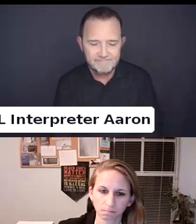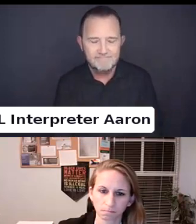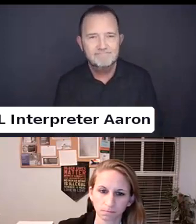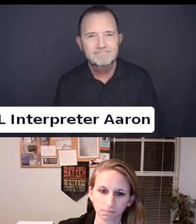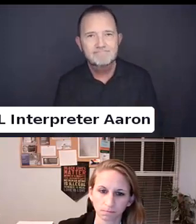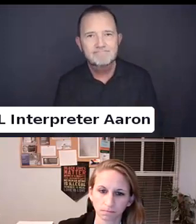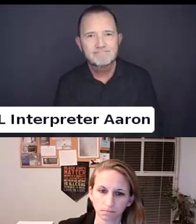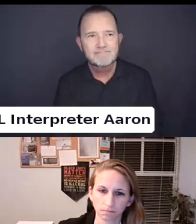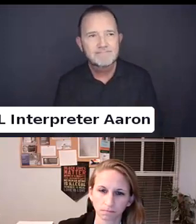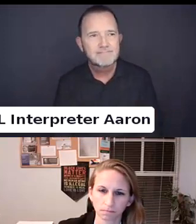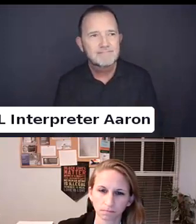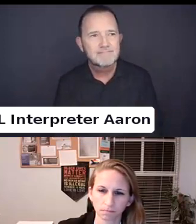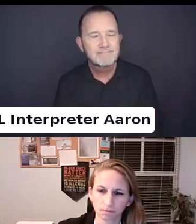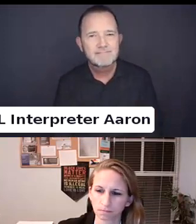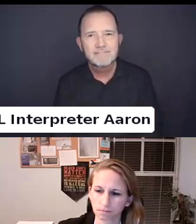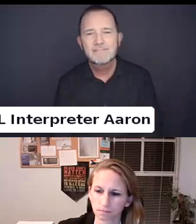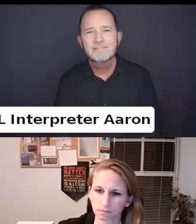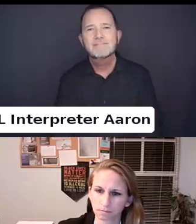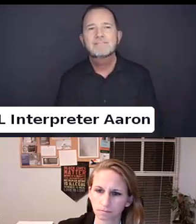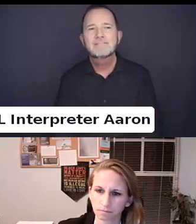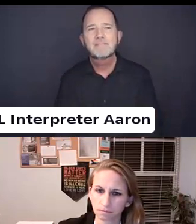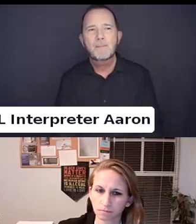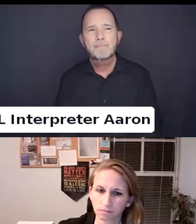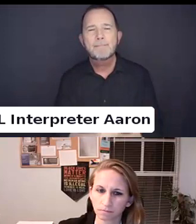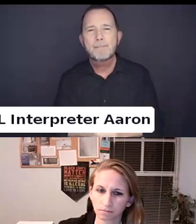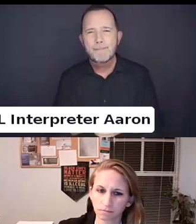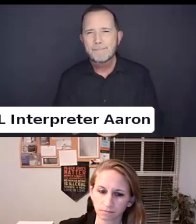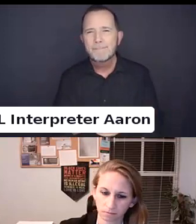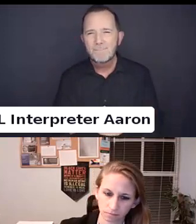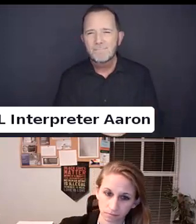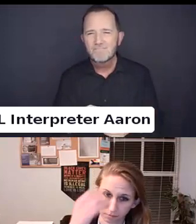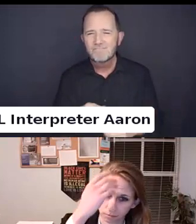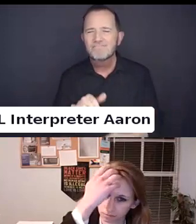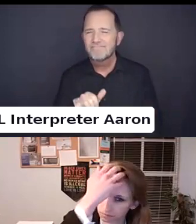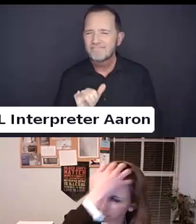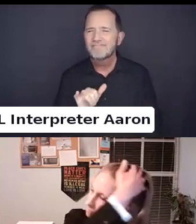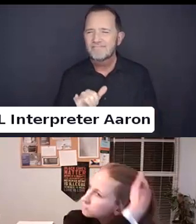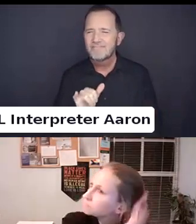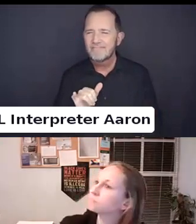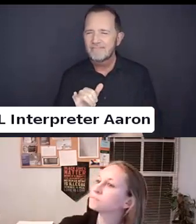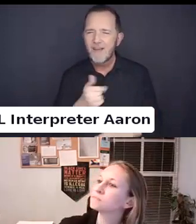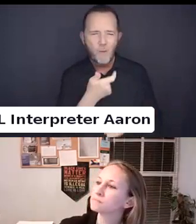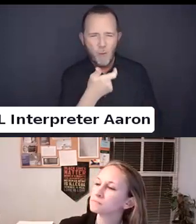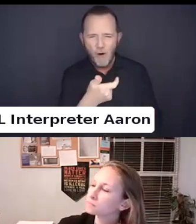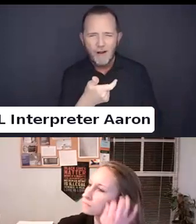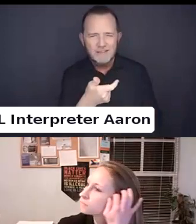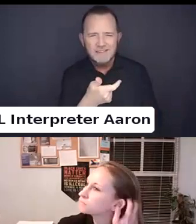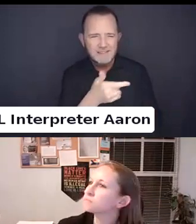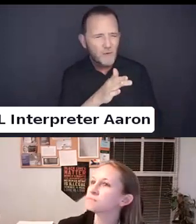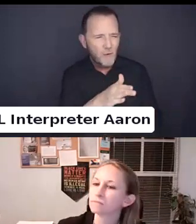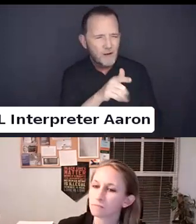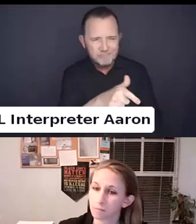I do already appreciate all of the themes we are talking about how all of these things